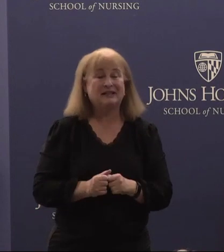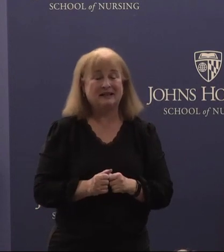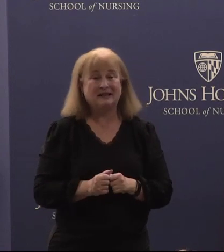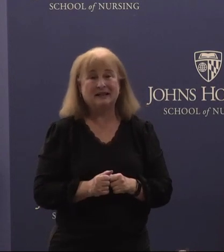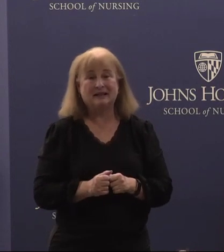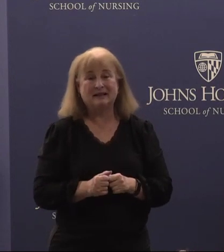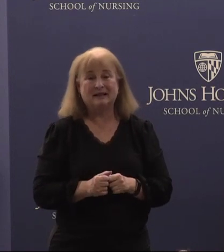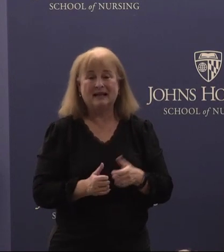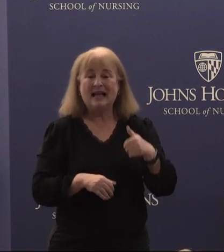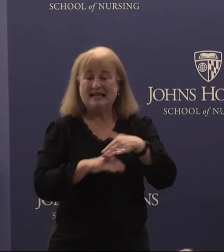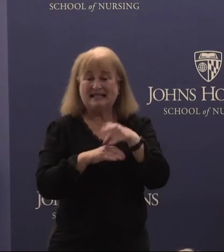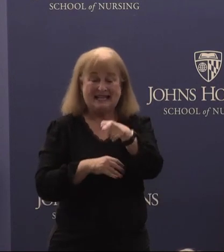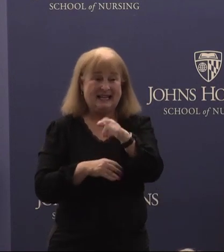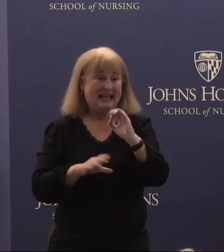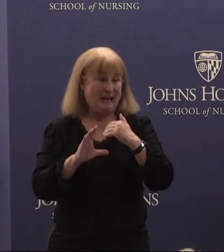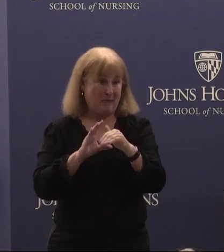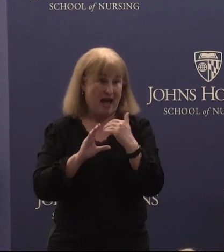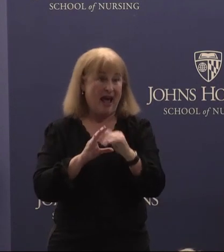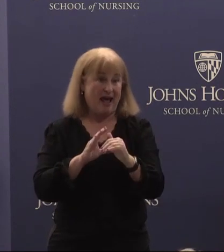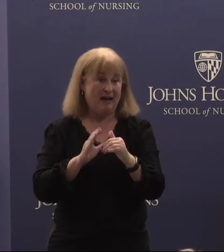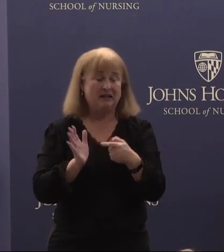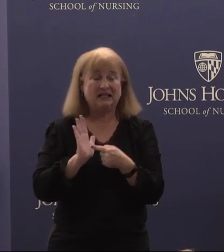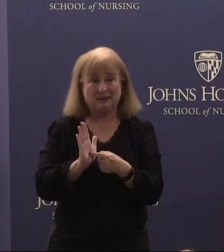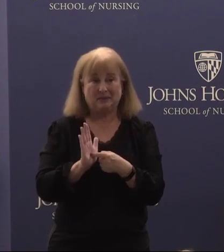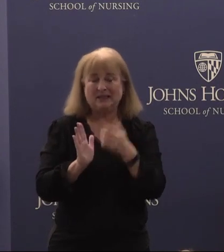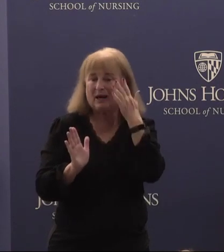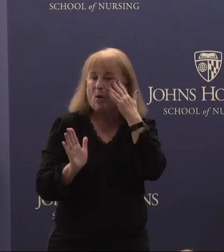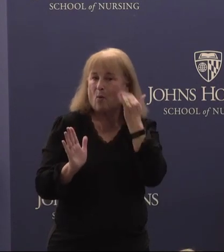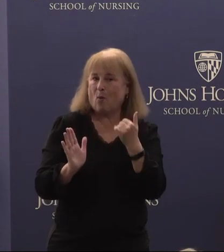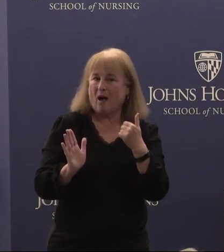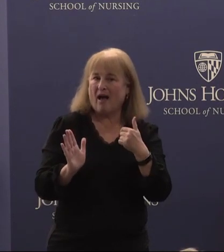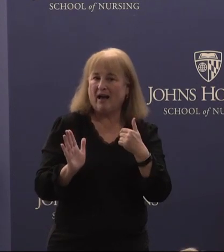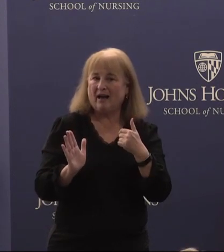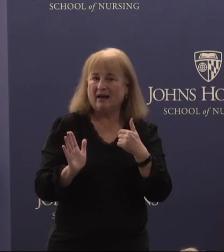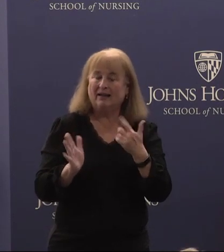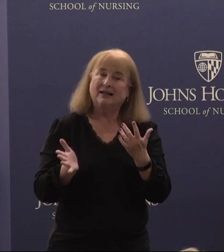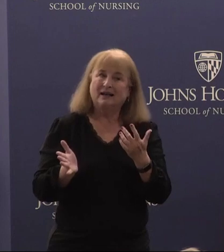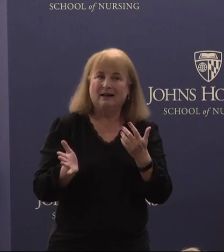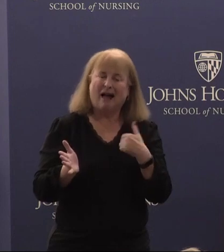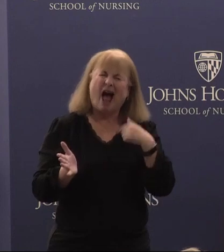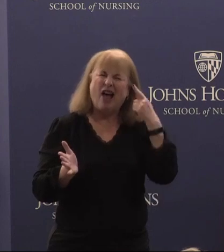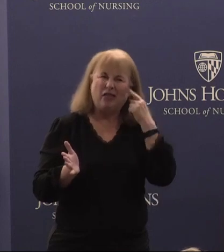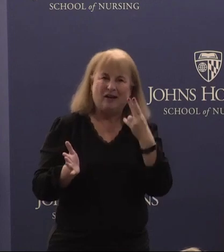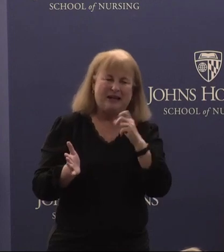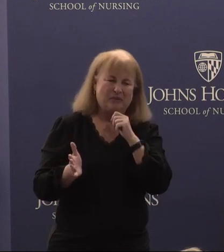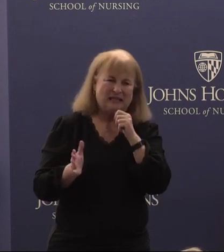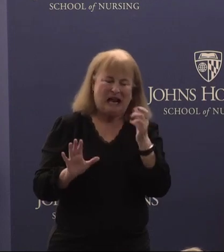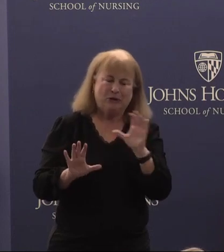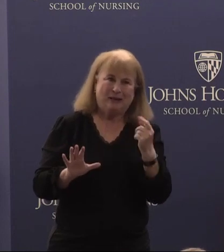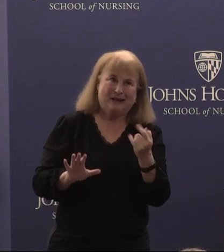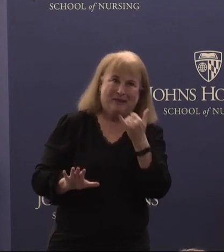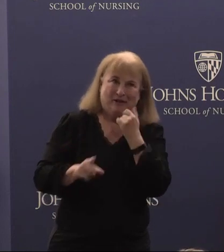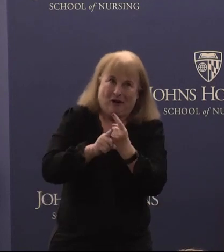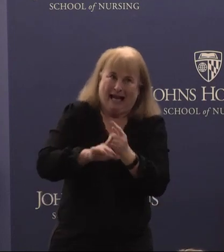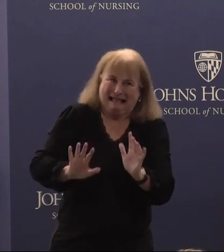sending him an email expressing why I I thought he was not doing something right. but um as